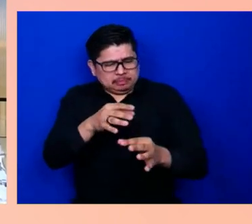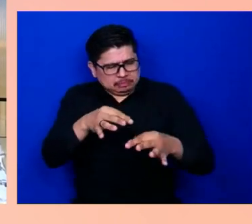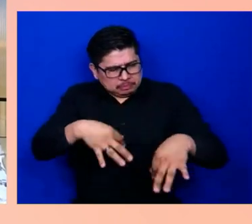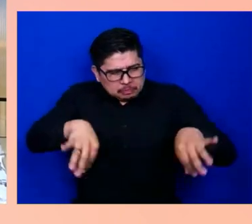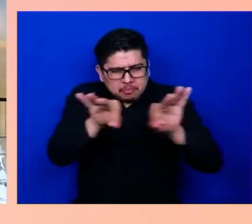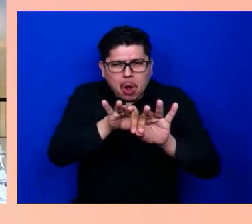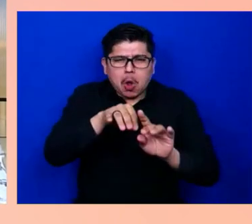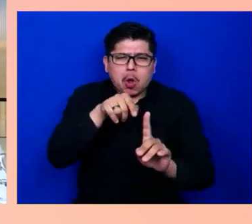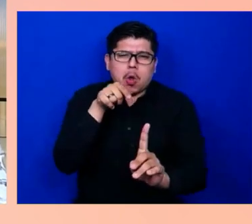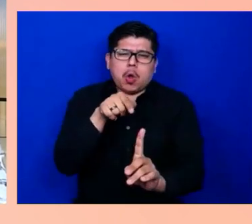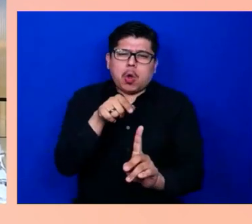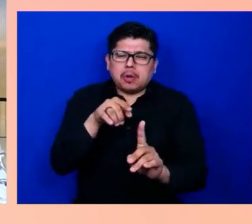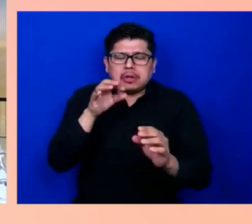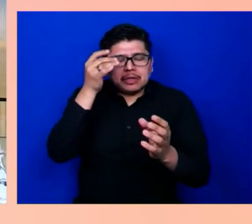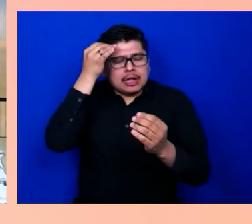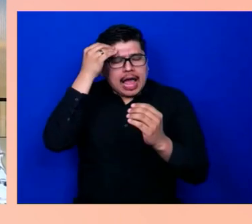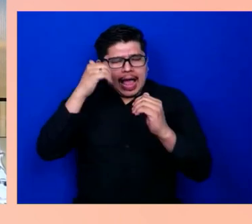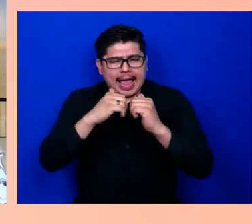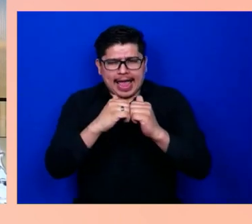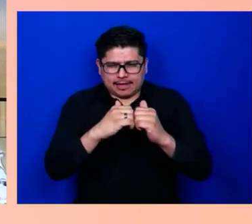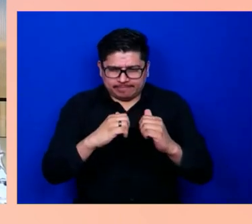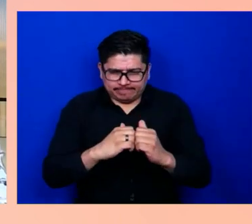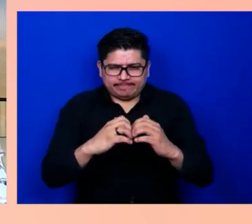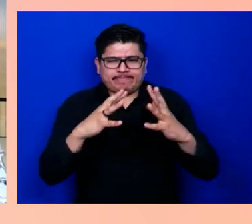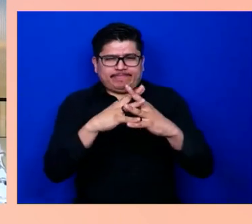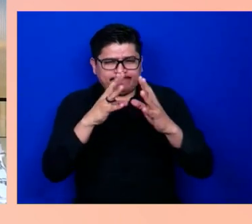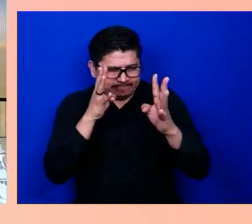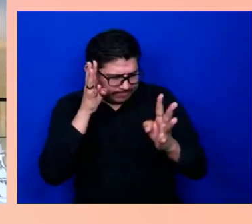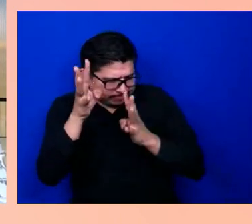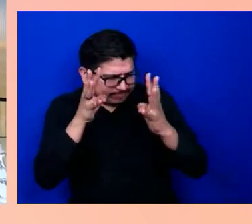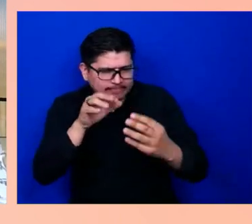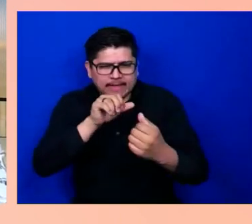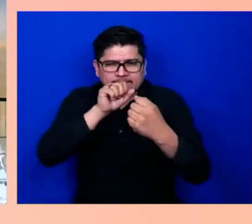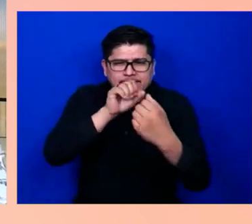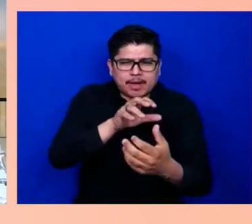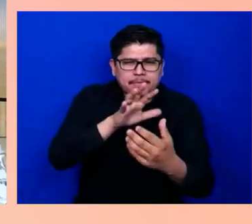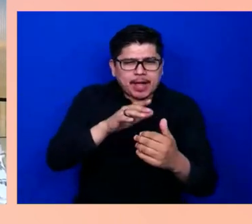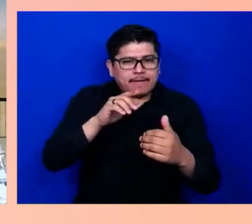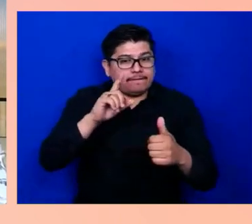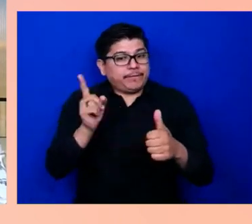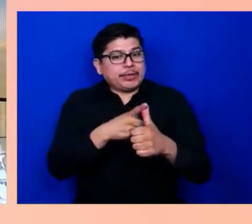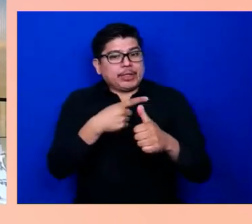innovate and feedback is always that secret sauce. Has Haleon, using that data,